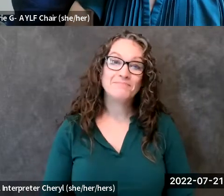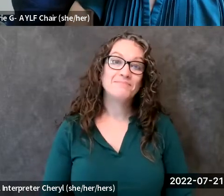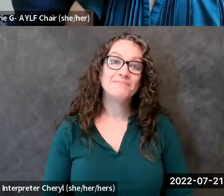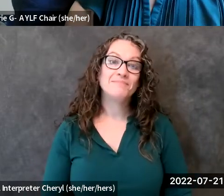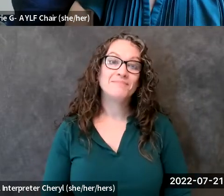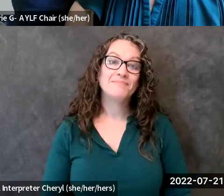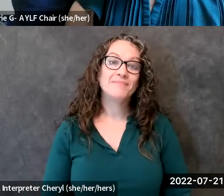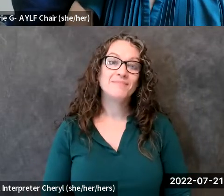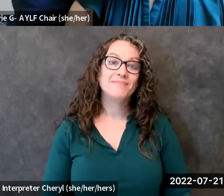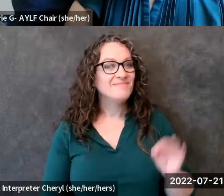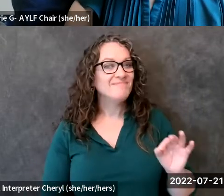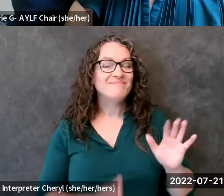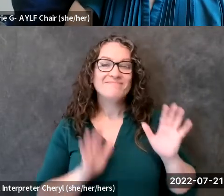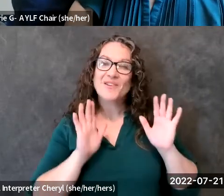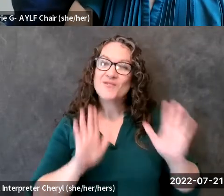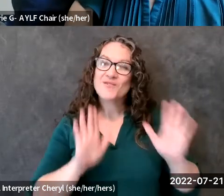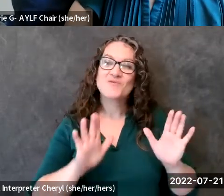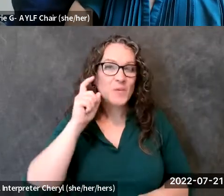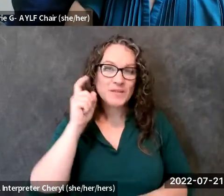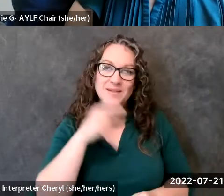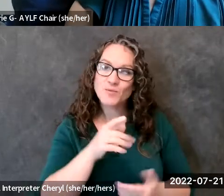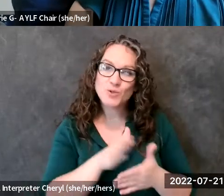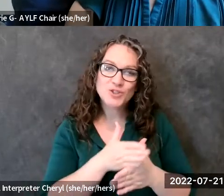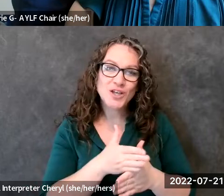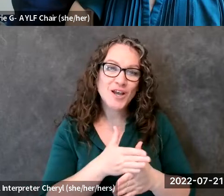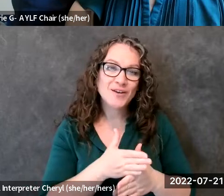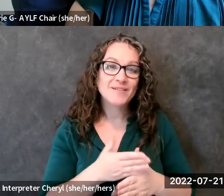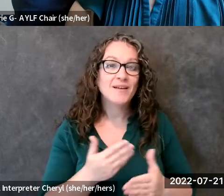so much great wisdom that you have shared and i i just want everyone to know